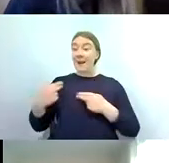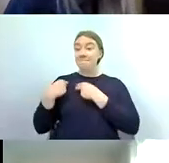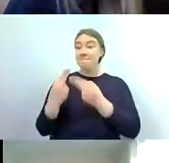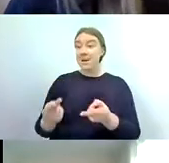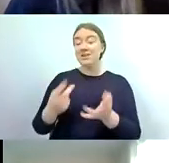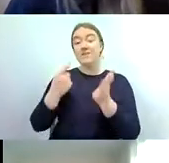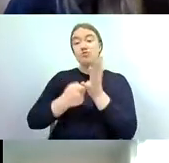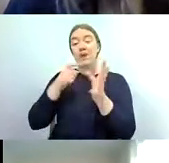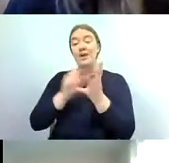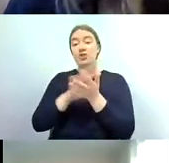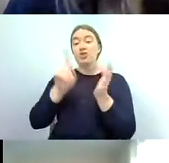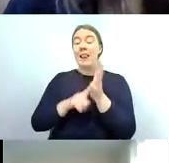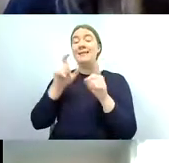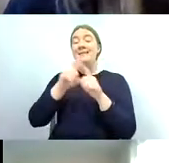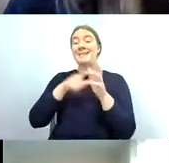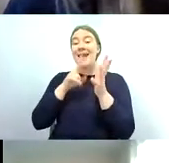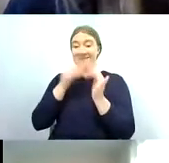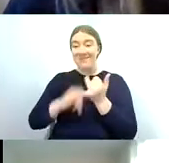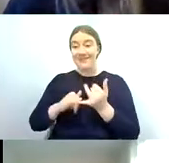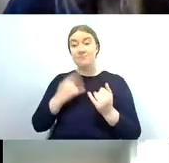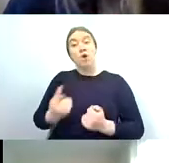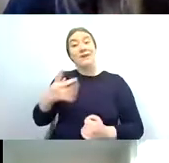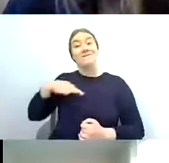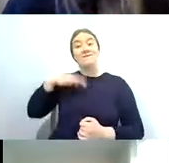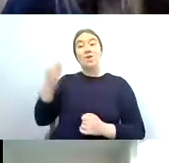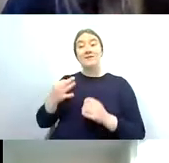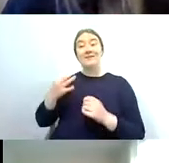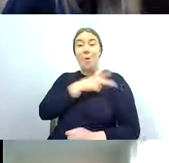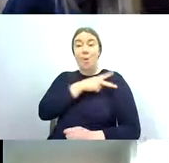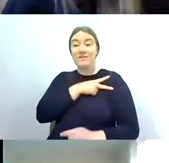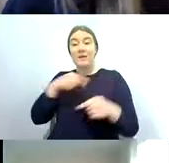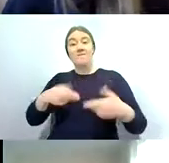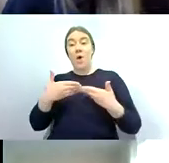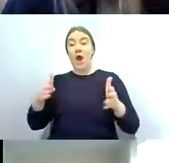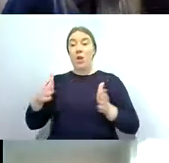davies who is the volunteer officer for unlocking the severn and she's going to introduce us to the